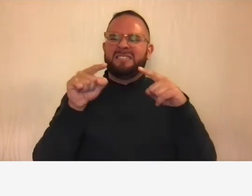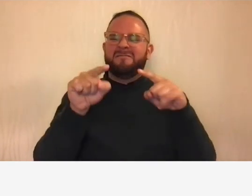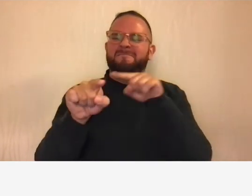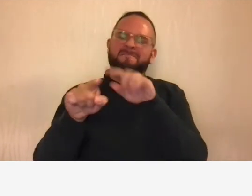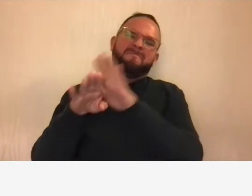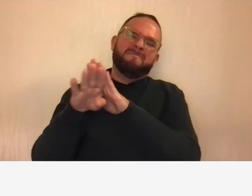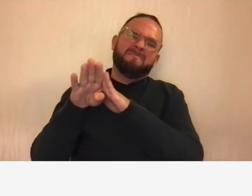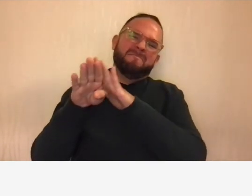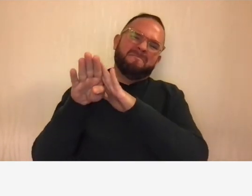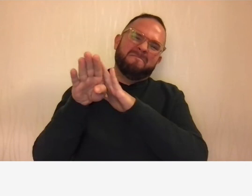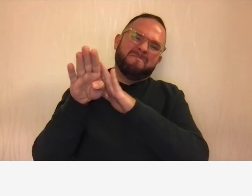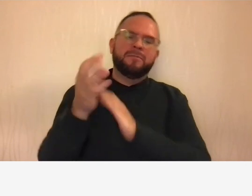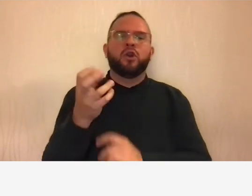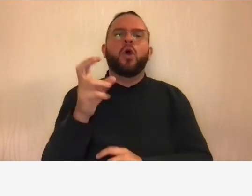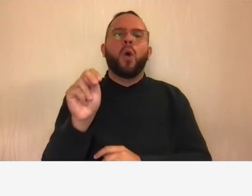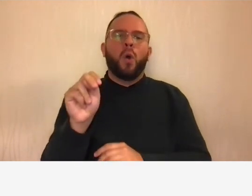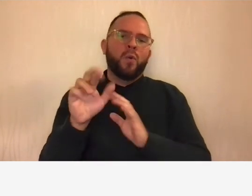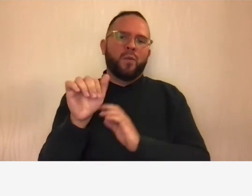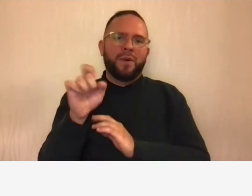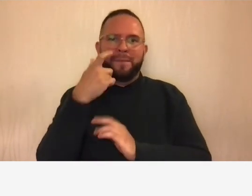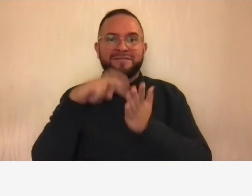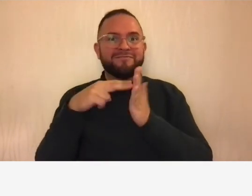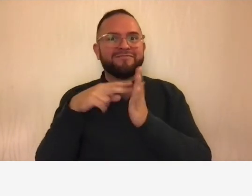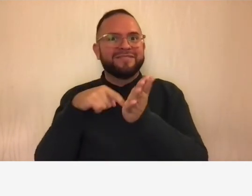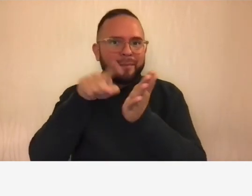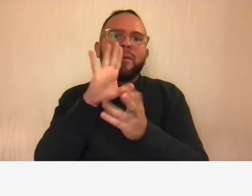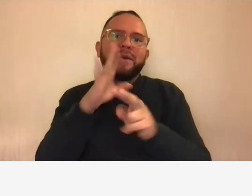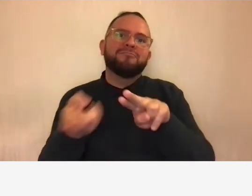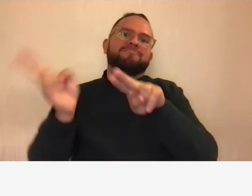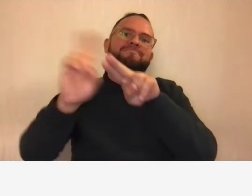because it's going to end up with you getting paid higher okay so you're doing the same work